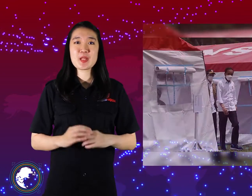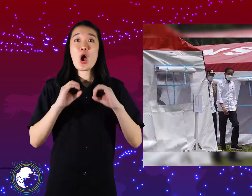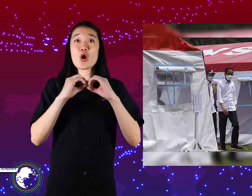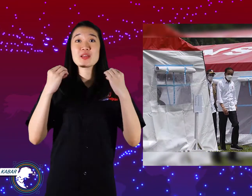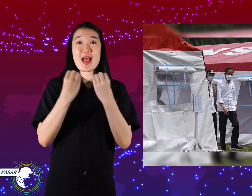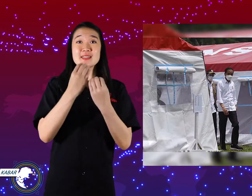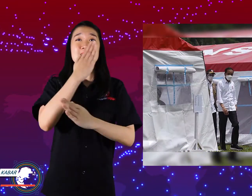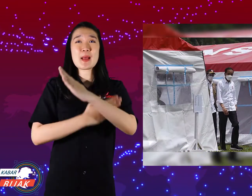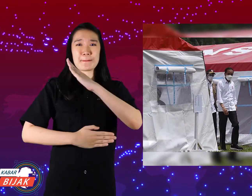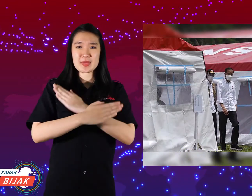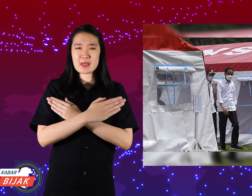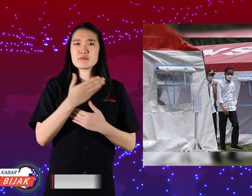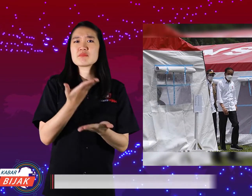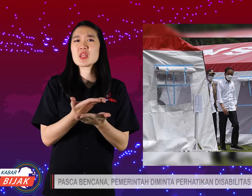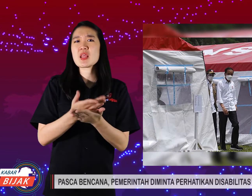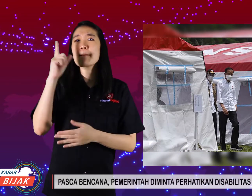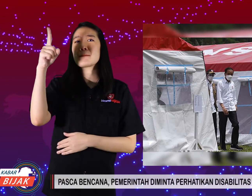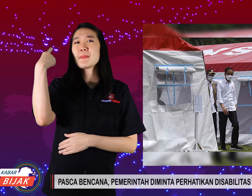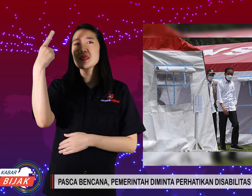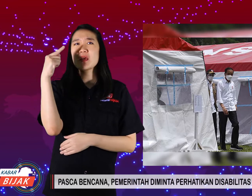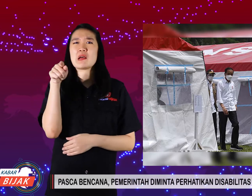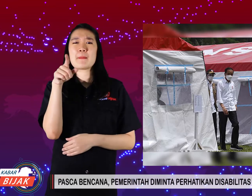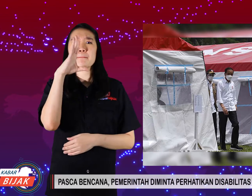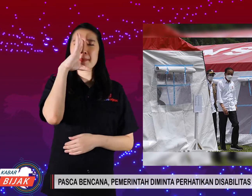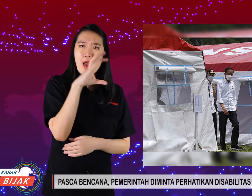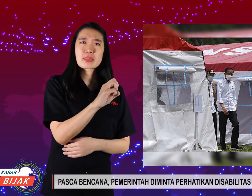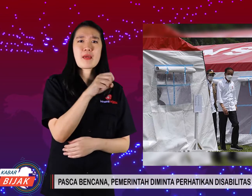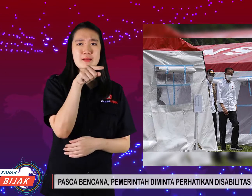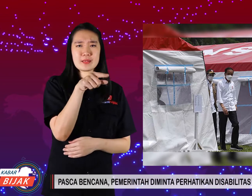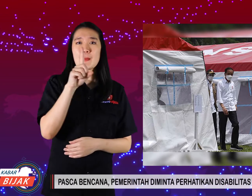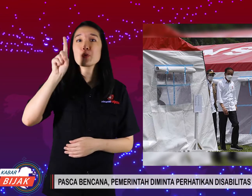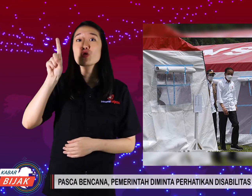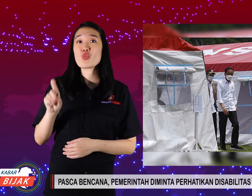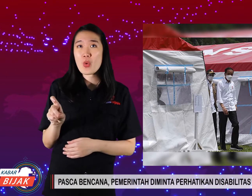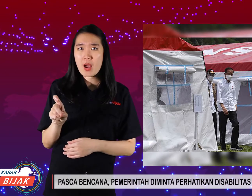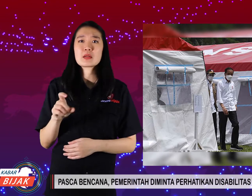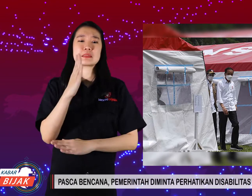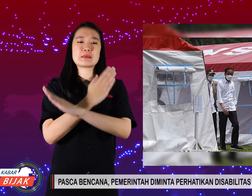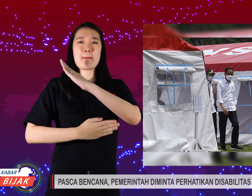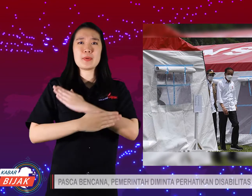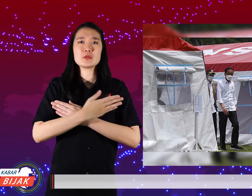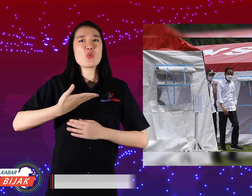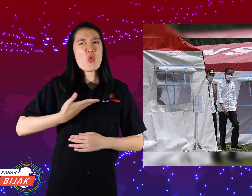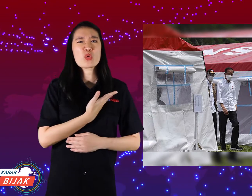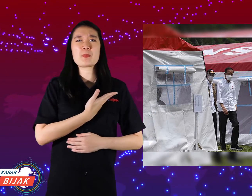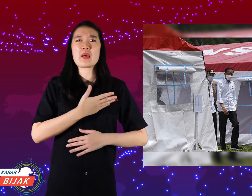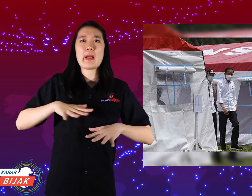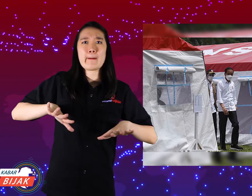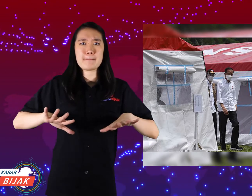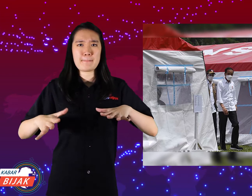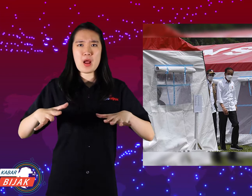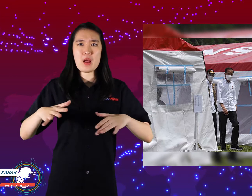The Disability Organization asked the government to pay more attention to the needs of earthquake victims with disabilities.